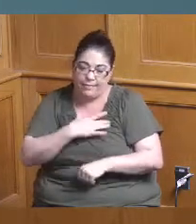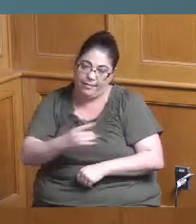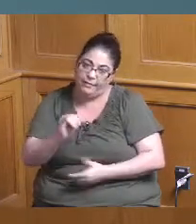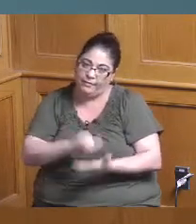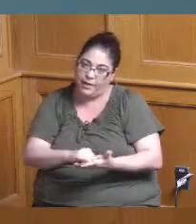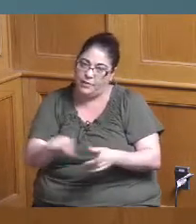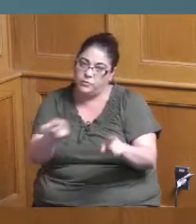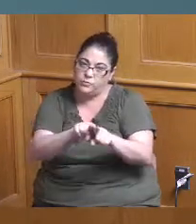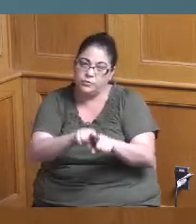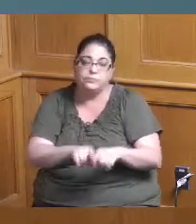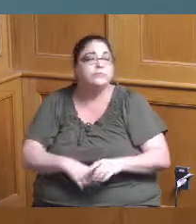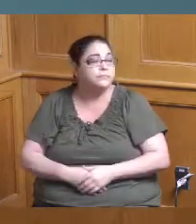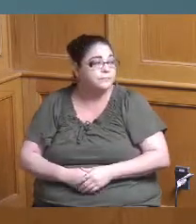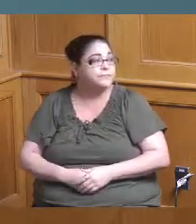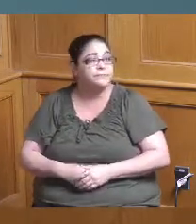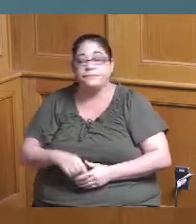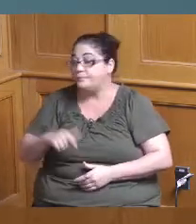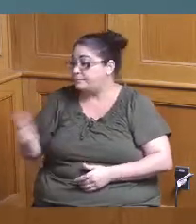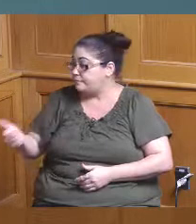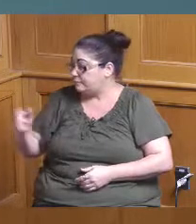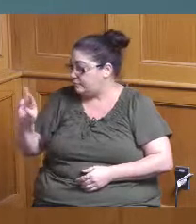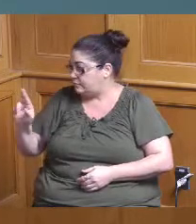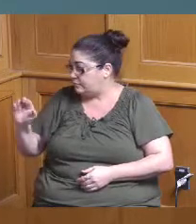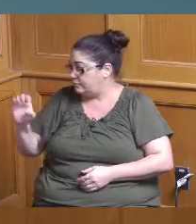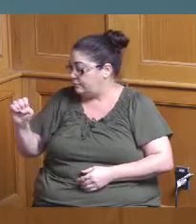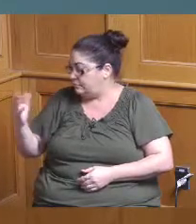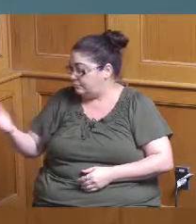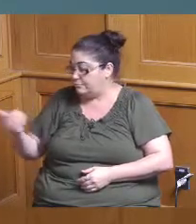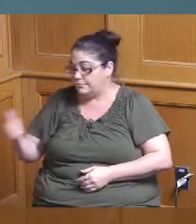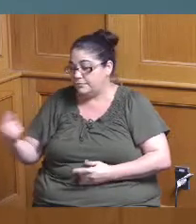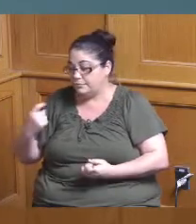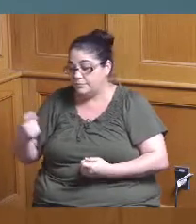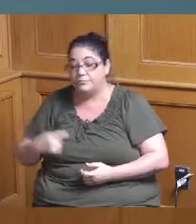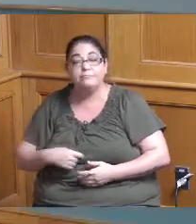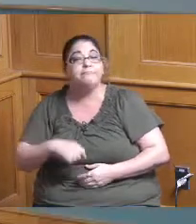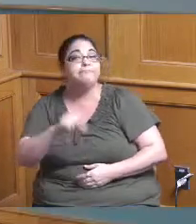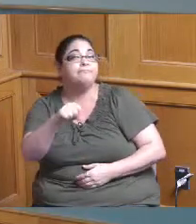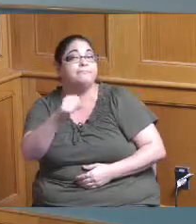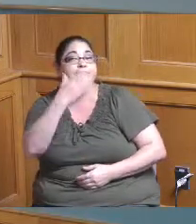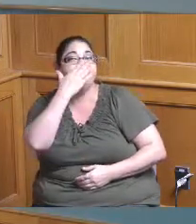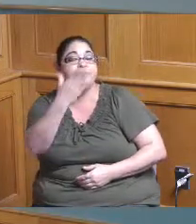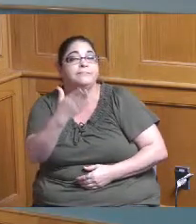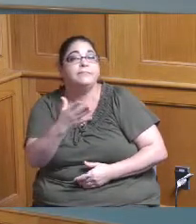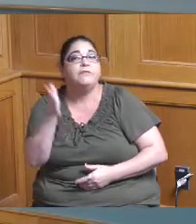Vice President Reece any questions on this presentation yes thank you for the presentation